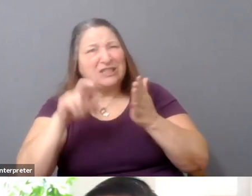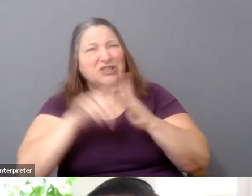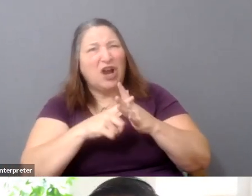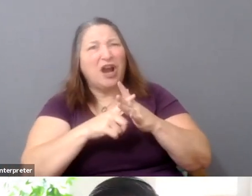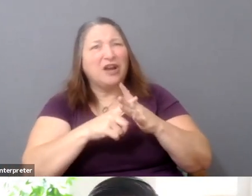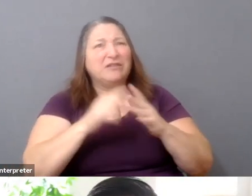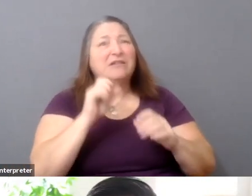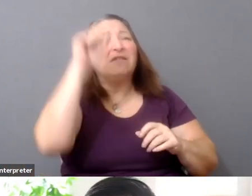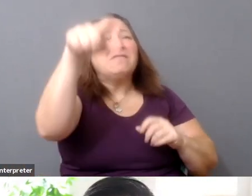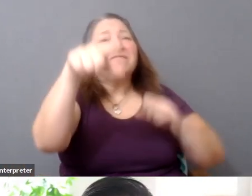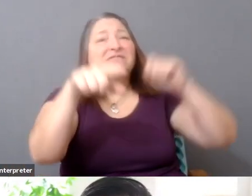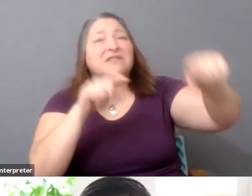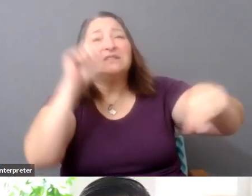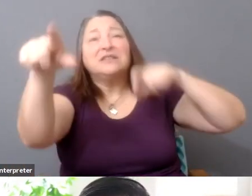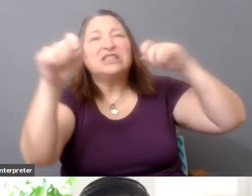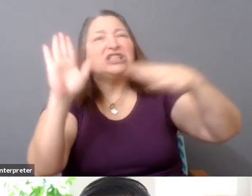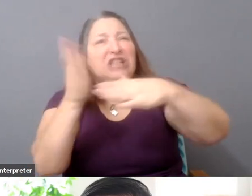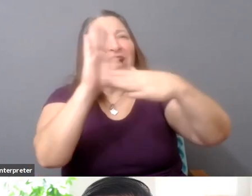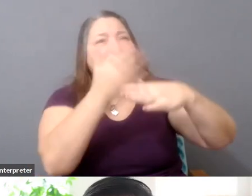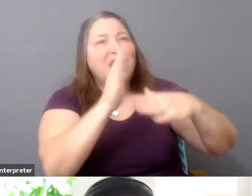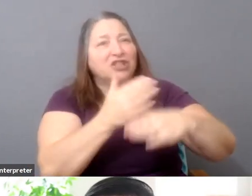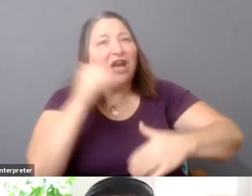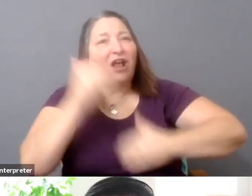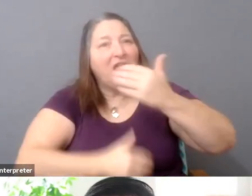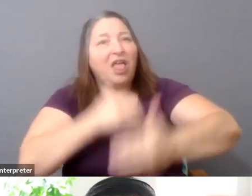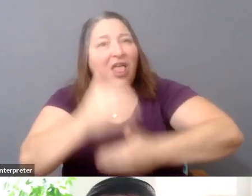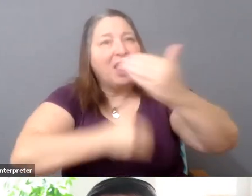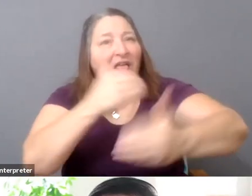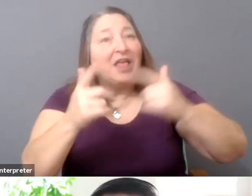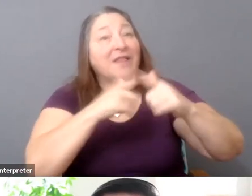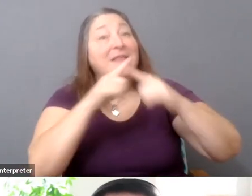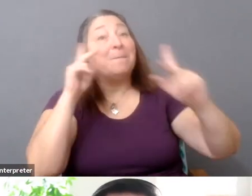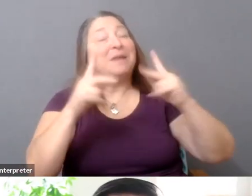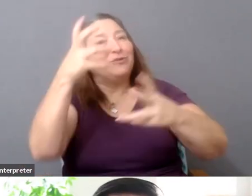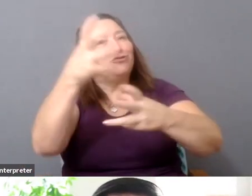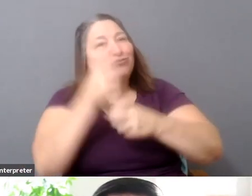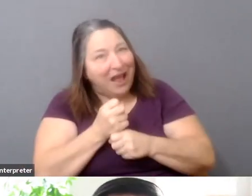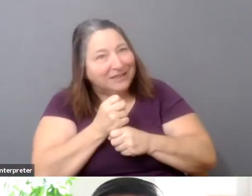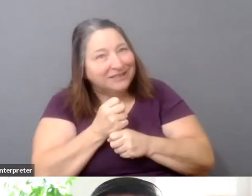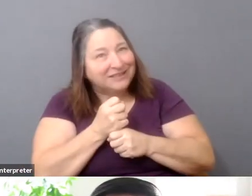And if you start to share things over a period of time, you're gaining trust with a set of people. You're potentially also pulling people in.